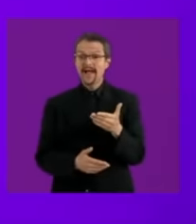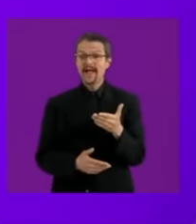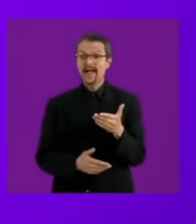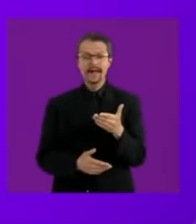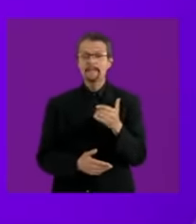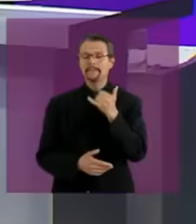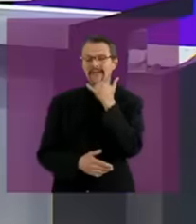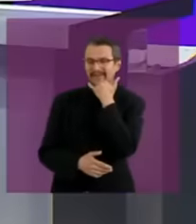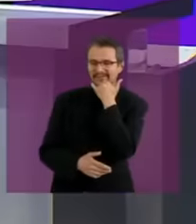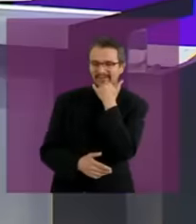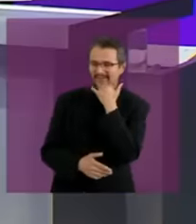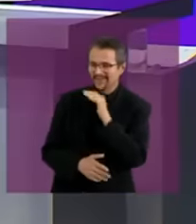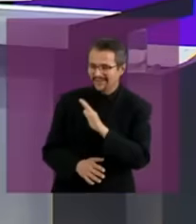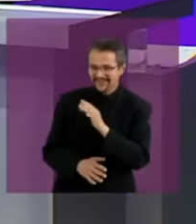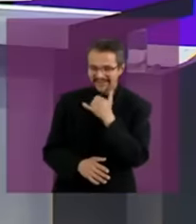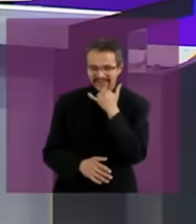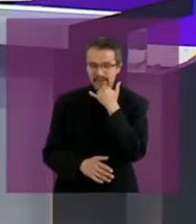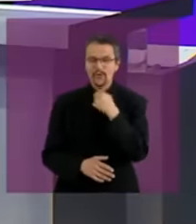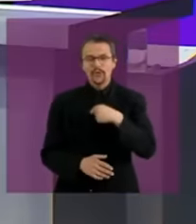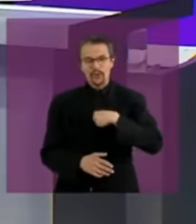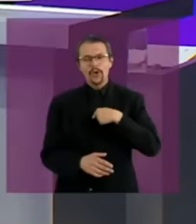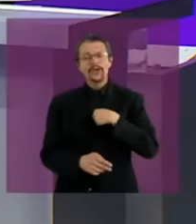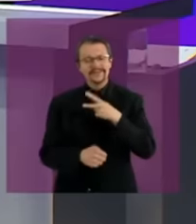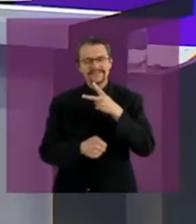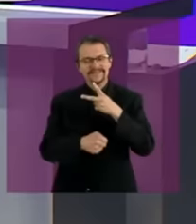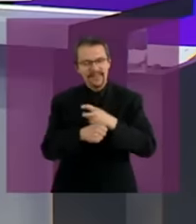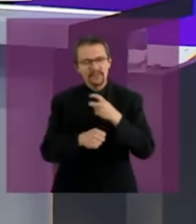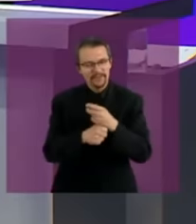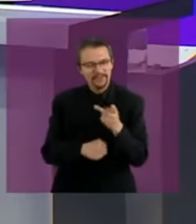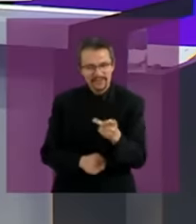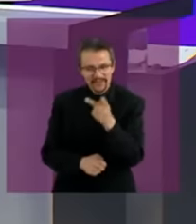sorry I ran over I let's go with the second question let's go with the question from the center